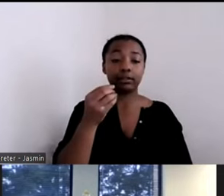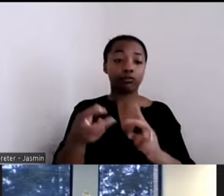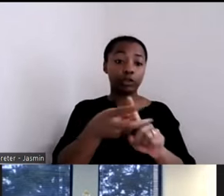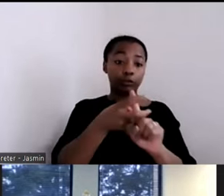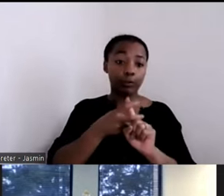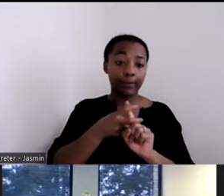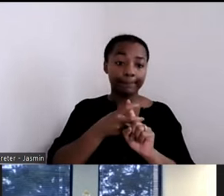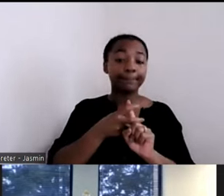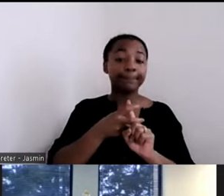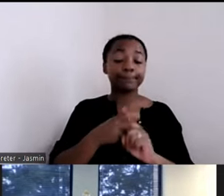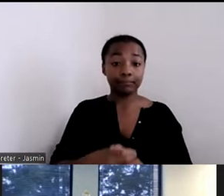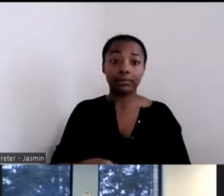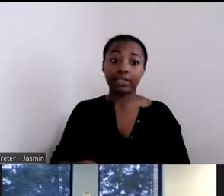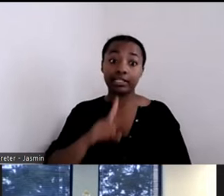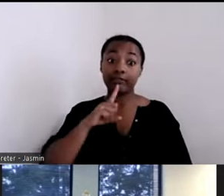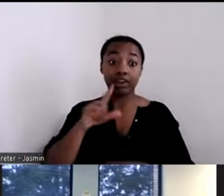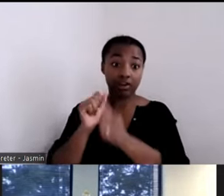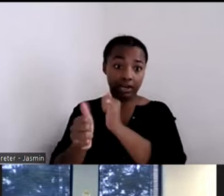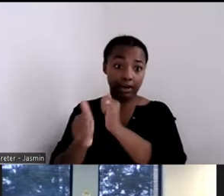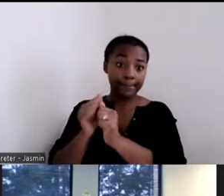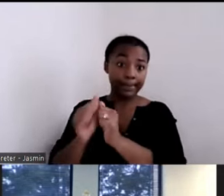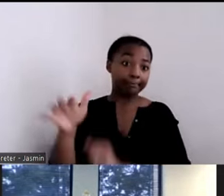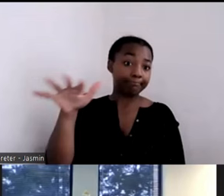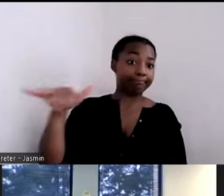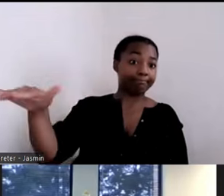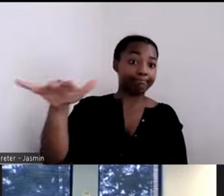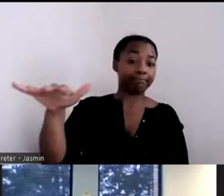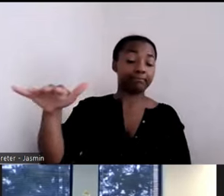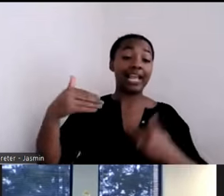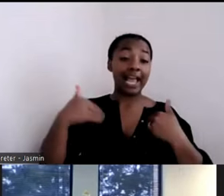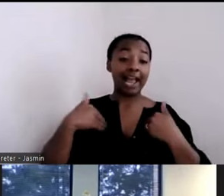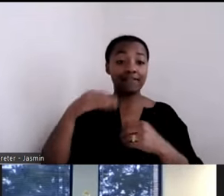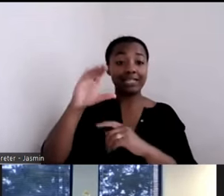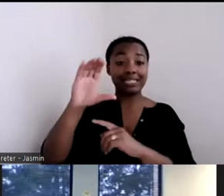It is pretty competitive out there. There are the CoCs that are also looking for